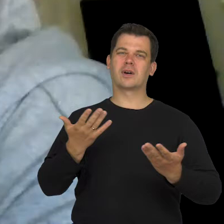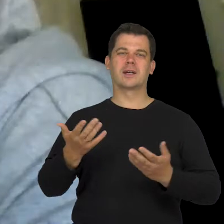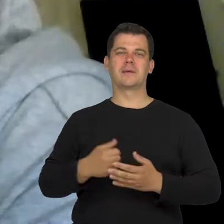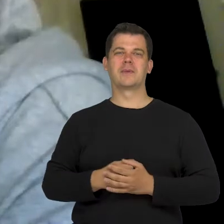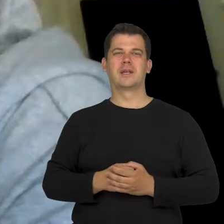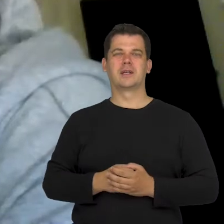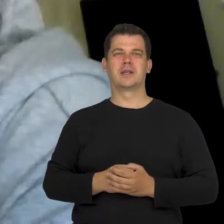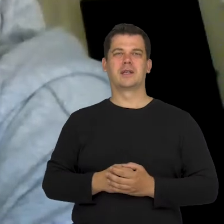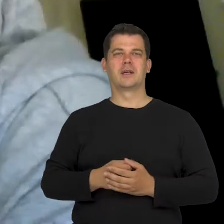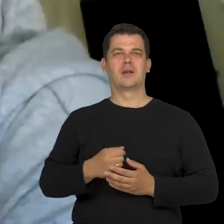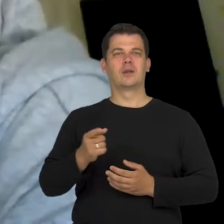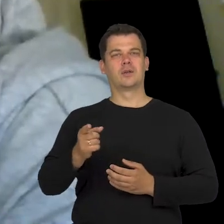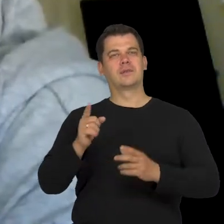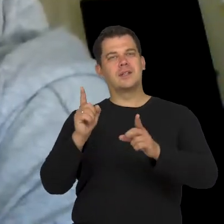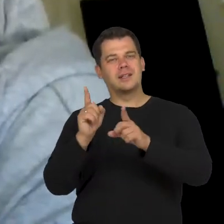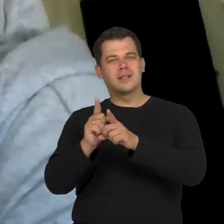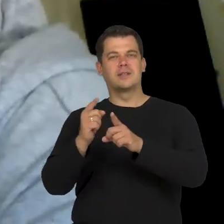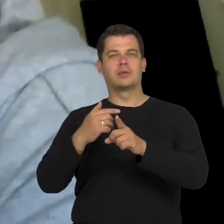When I was looking, or even staring at someone